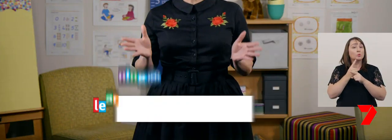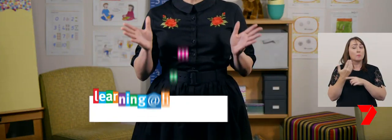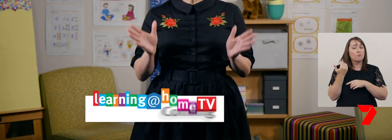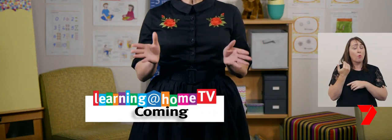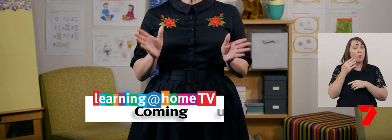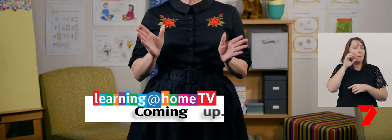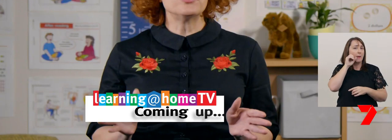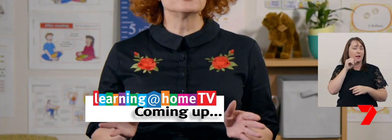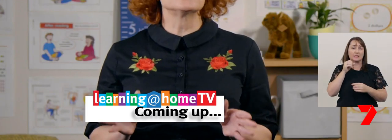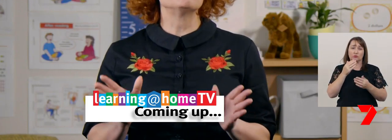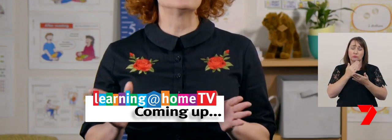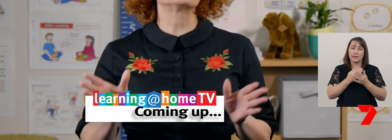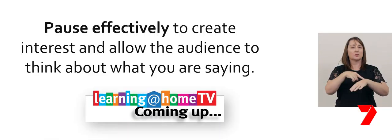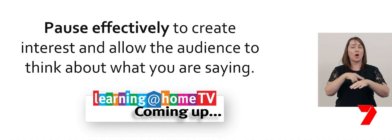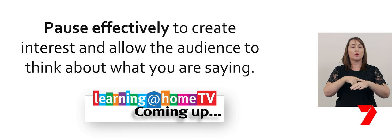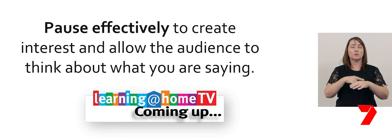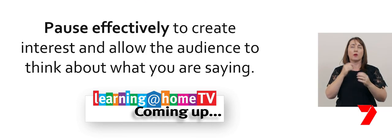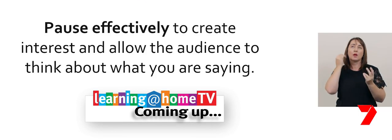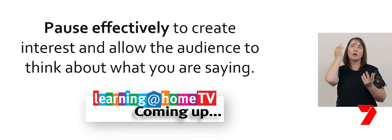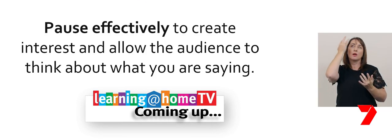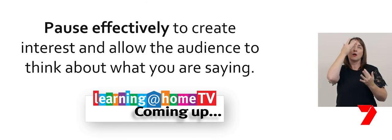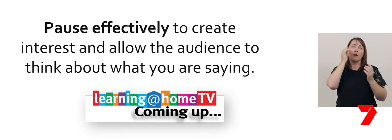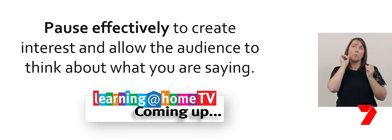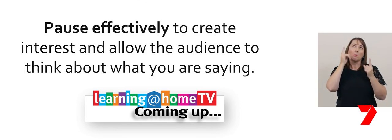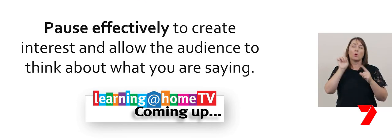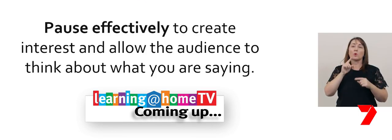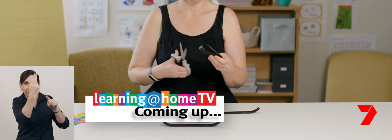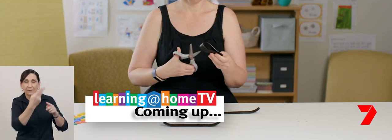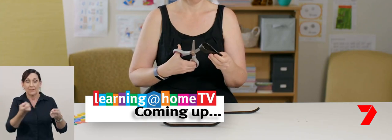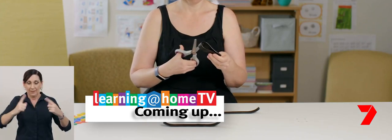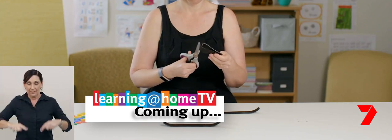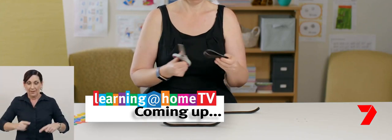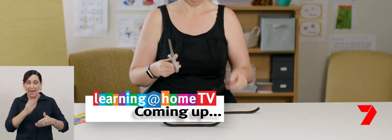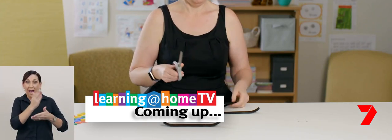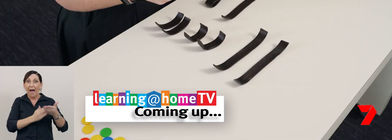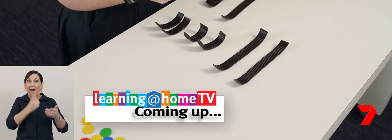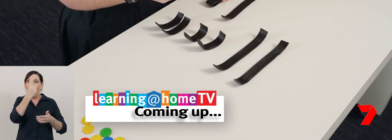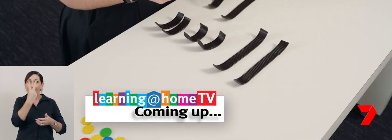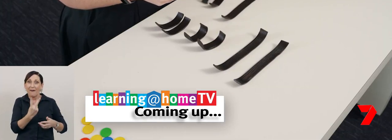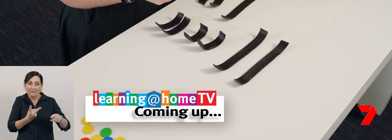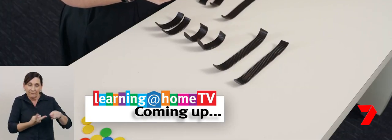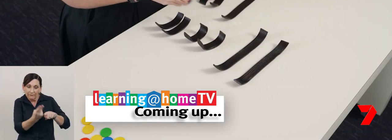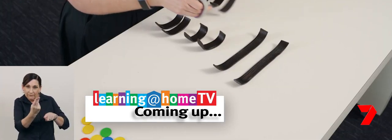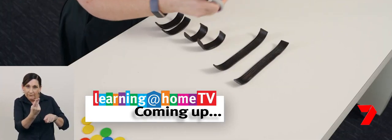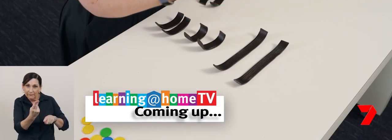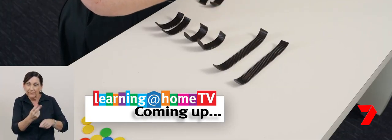We’ll learn about planning a presentation and using speaking skills, share things equally in Maths using fractions, and